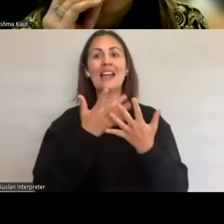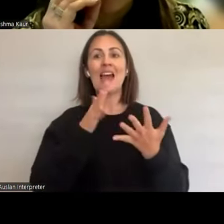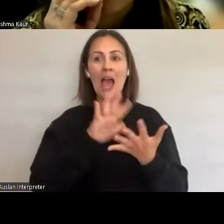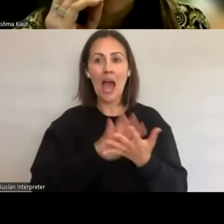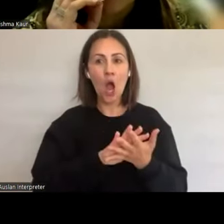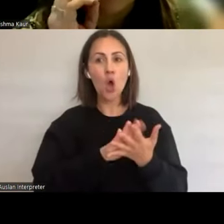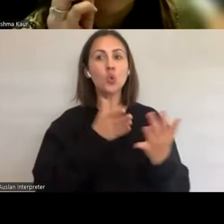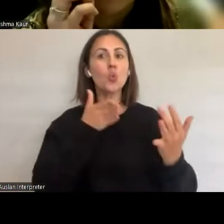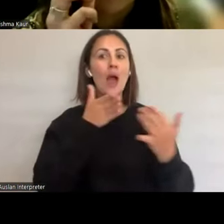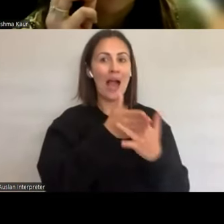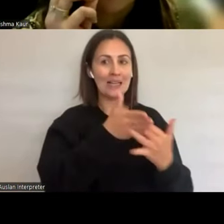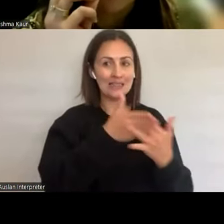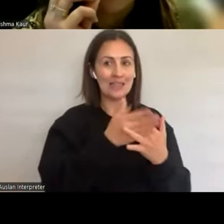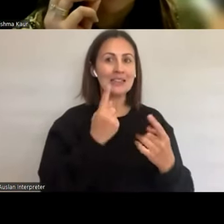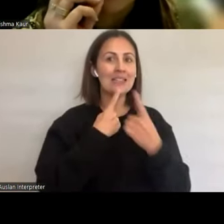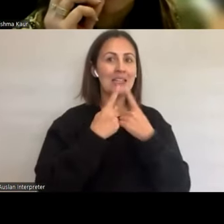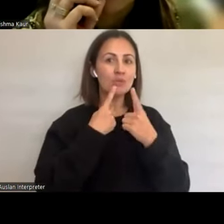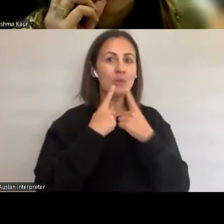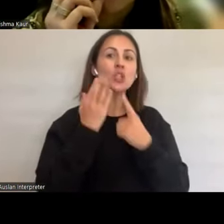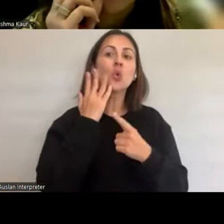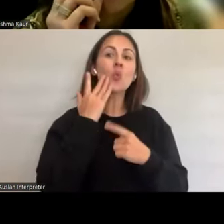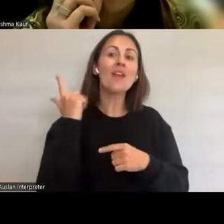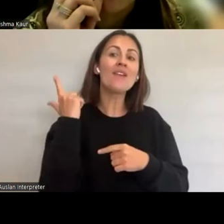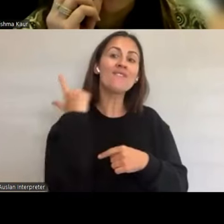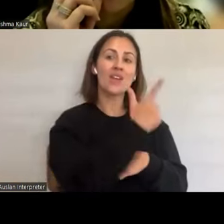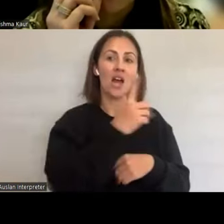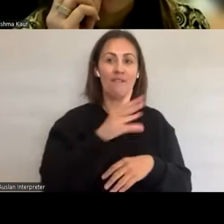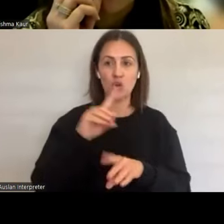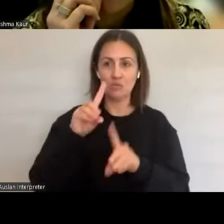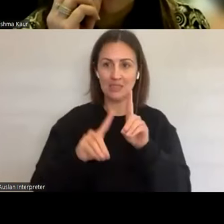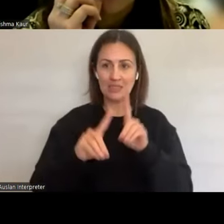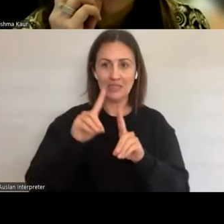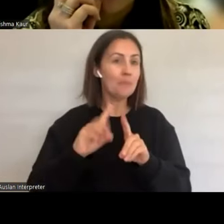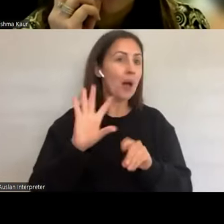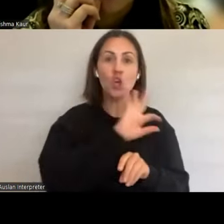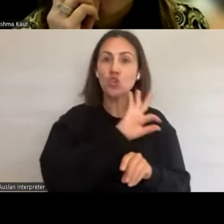rurally and that people will want different sorts of information and so how do we provide